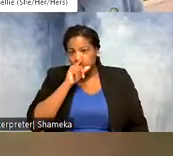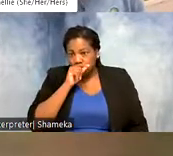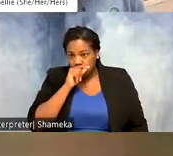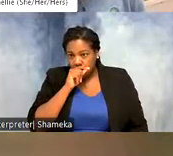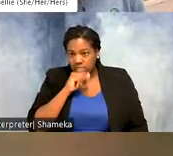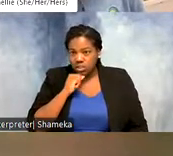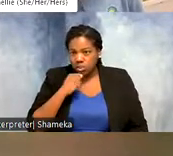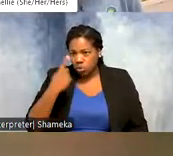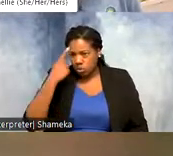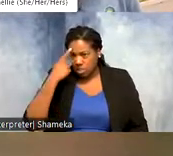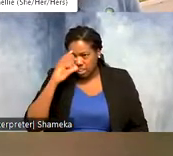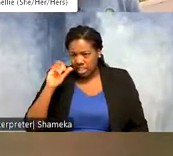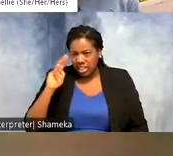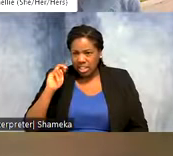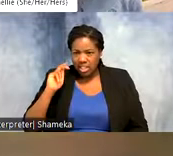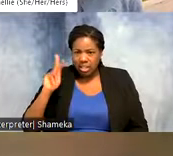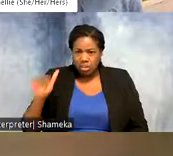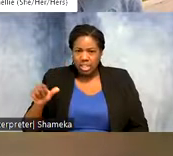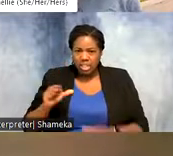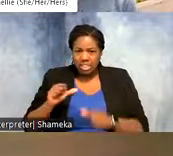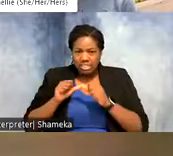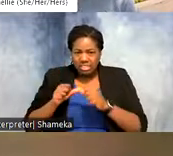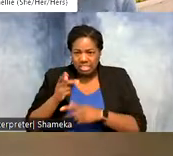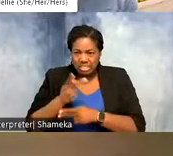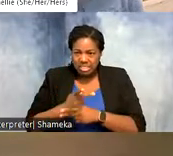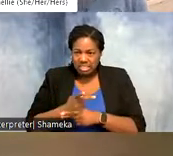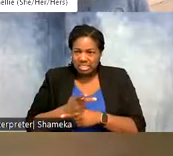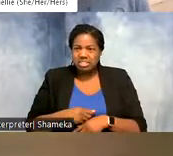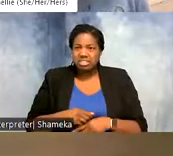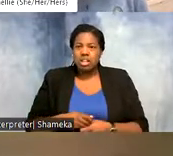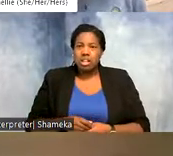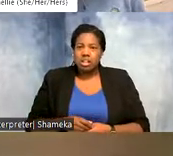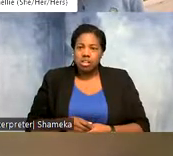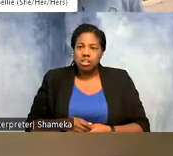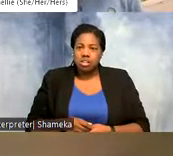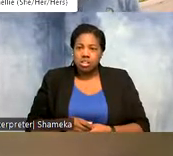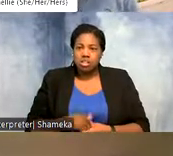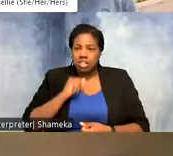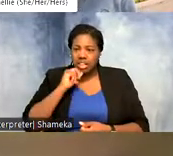the canopy is kept intact, there's less natural environment for the